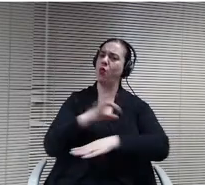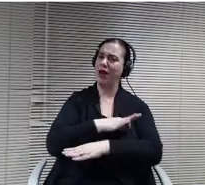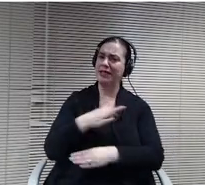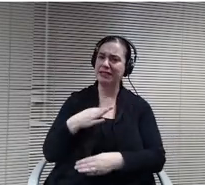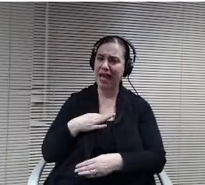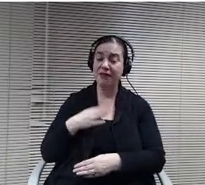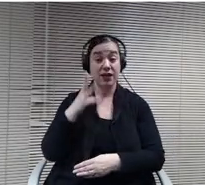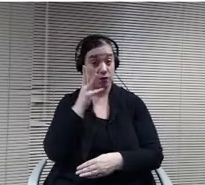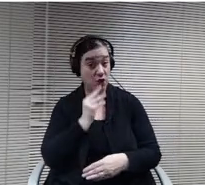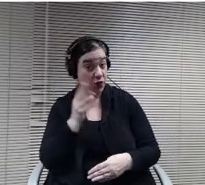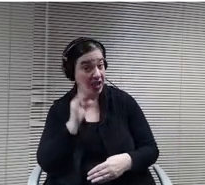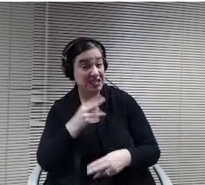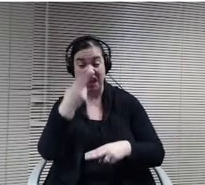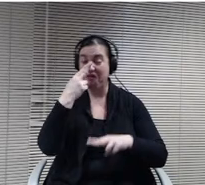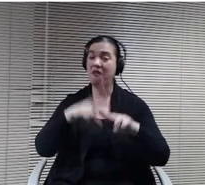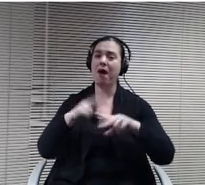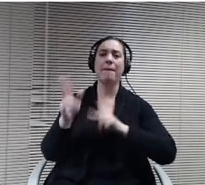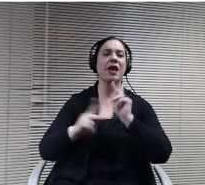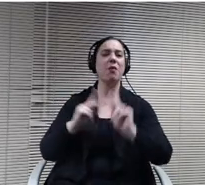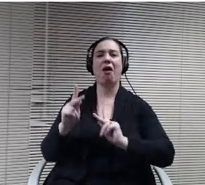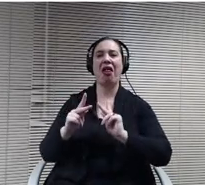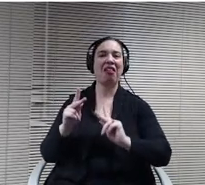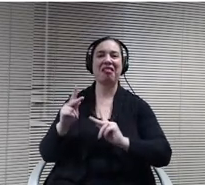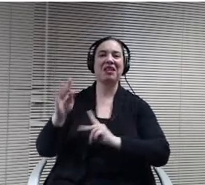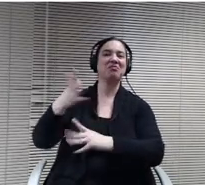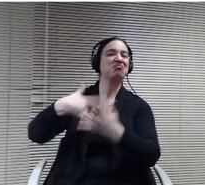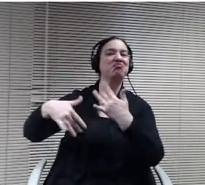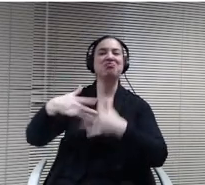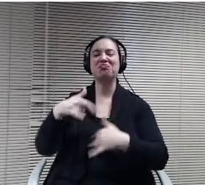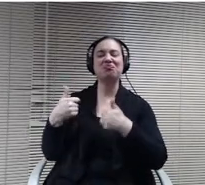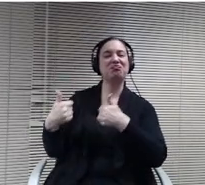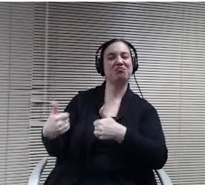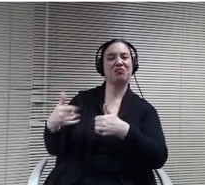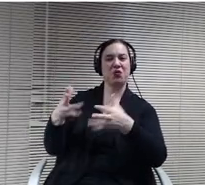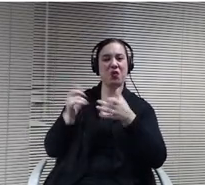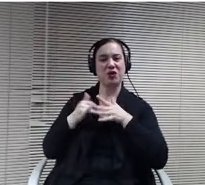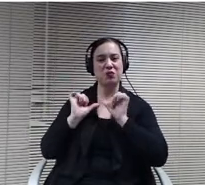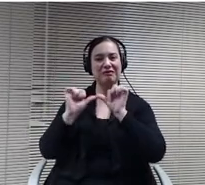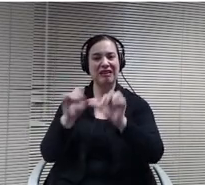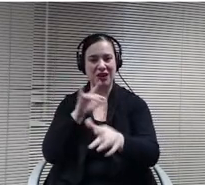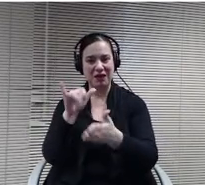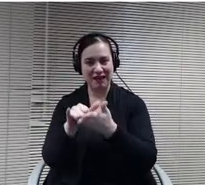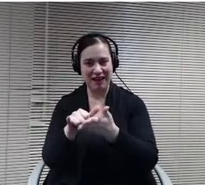So we try to continue that. So Andrew and I have office hours where we just have Google Hangout and people come.